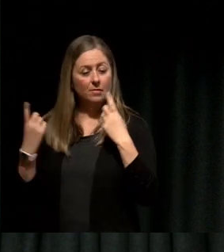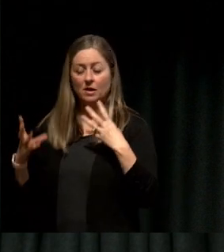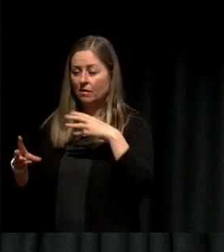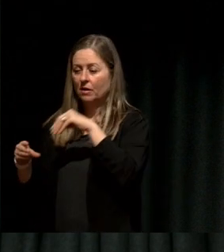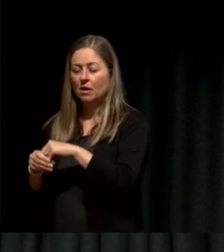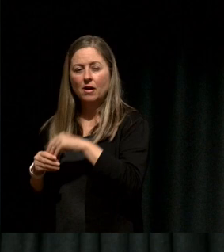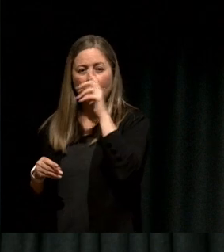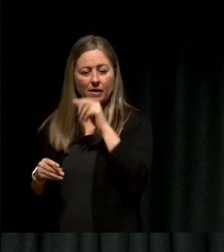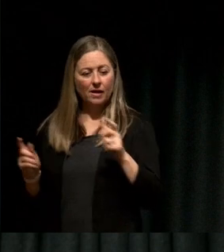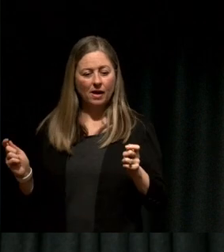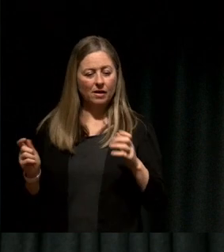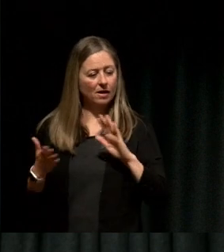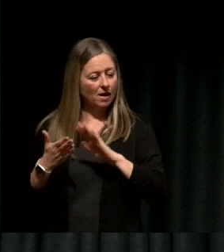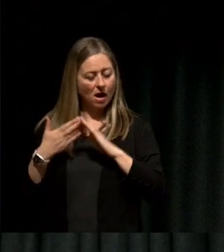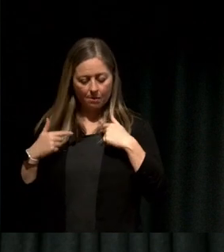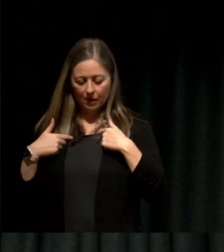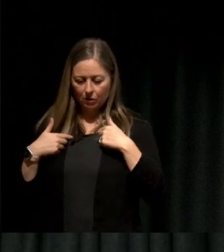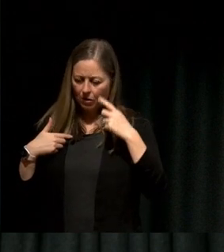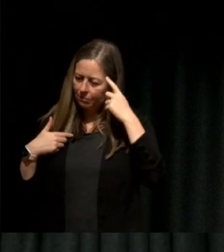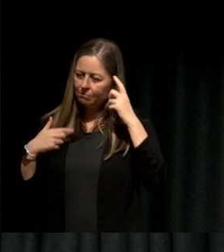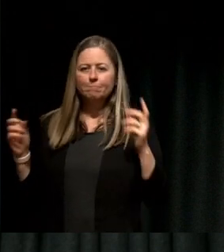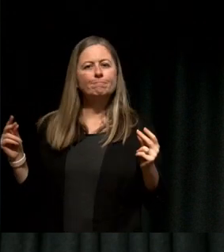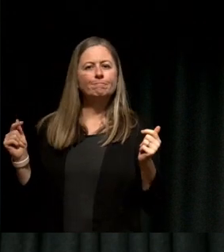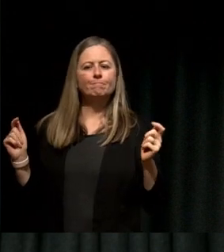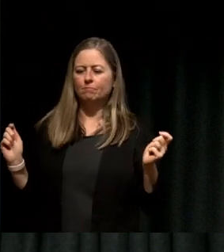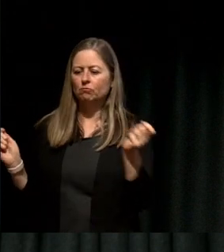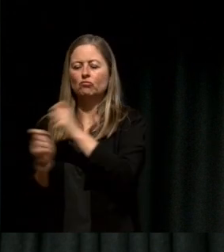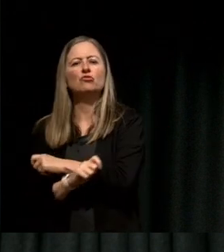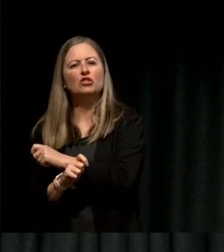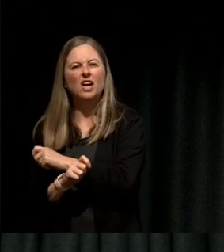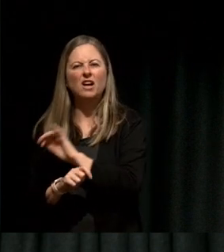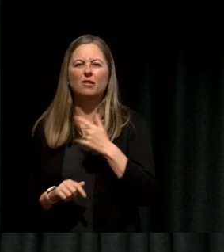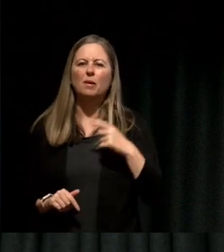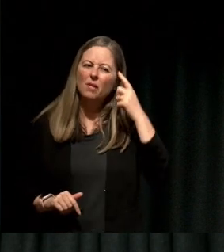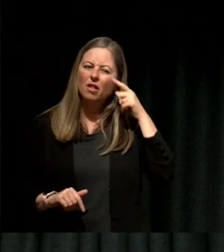realize you might think this isn't the best place or job or role or thing I'm studying,